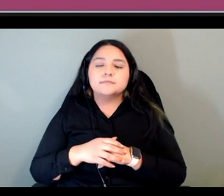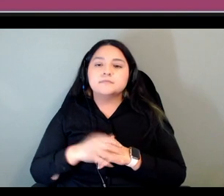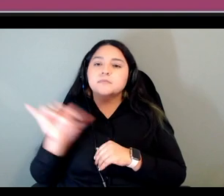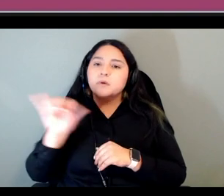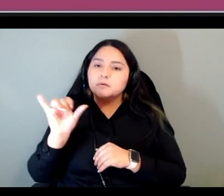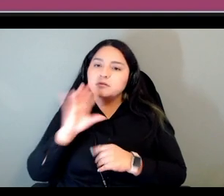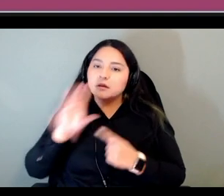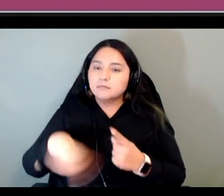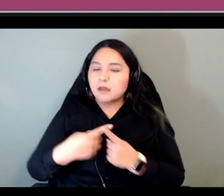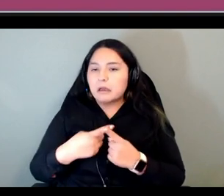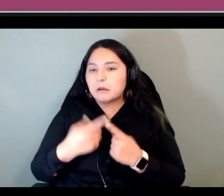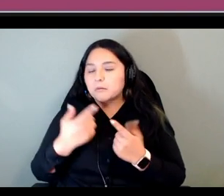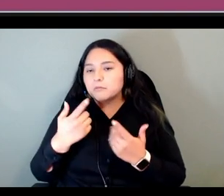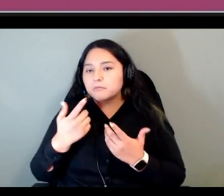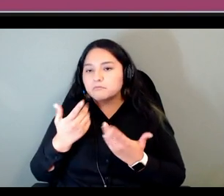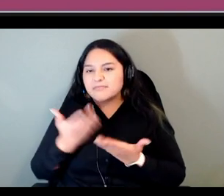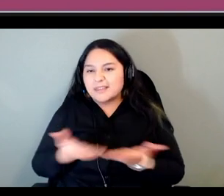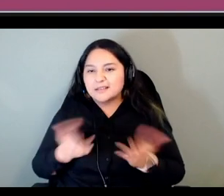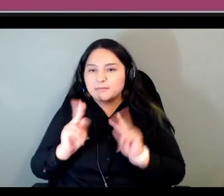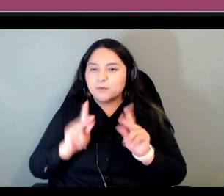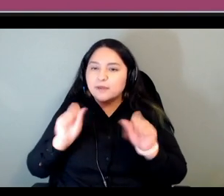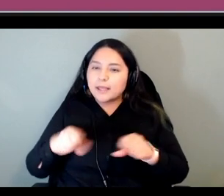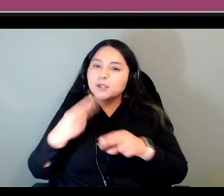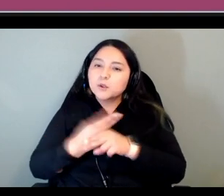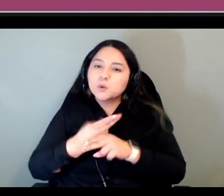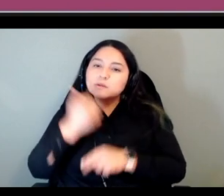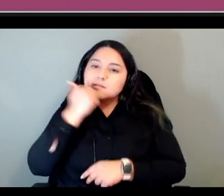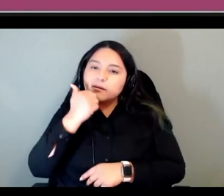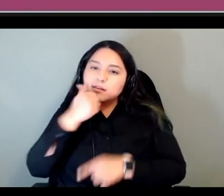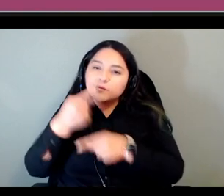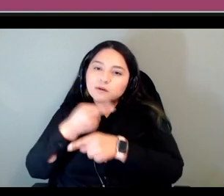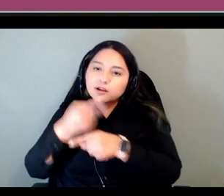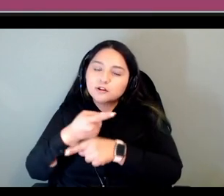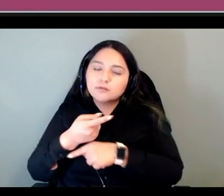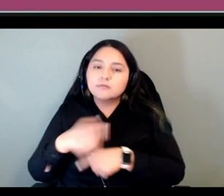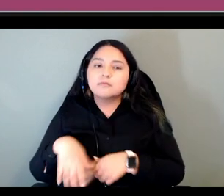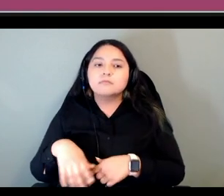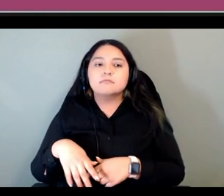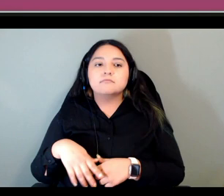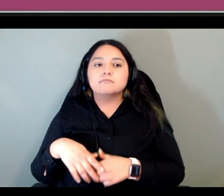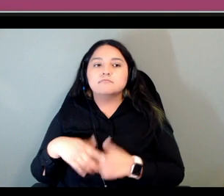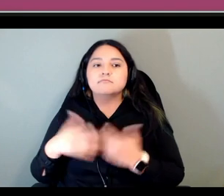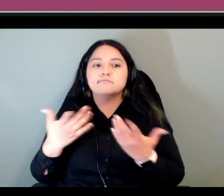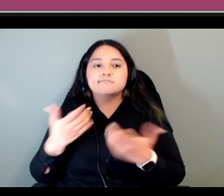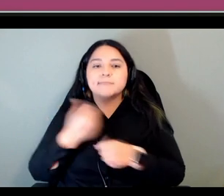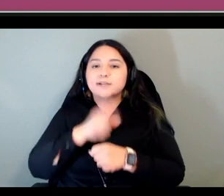could use in their in their everyday life we made sure that people would be able to